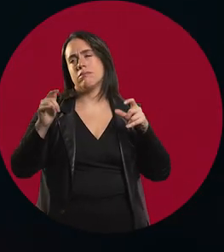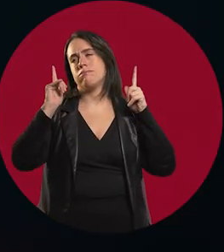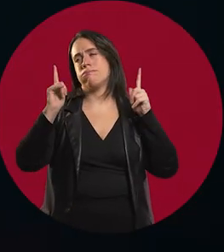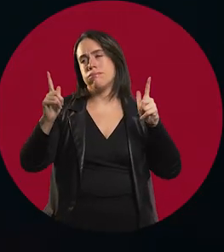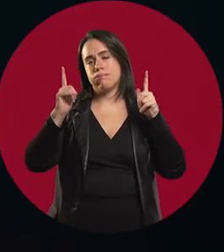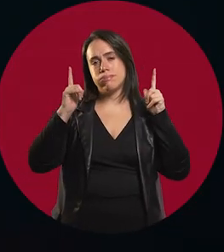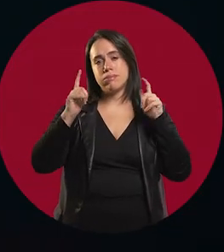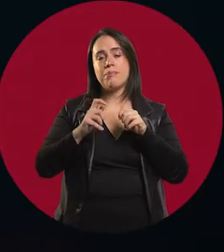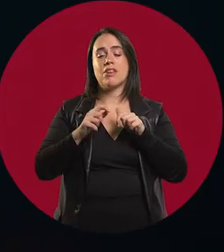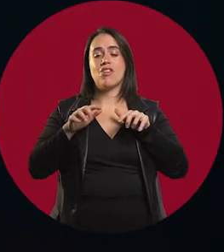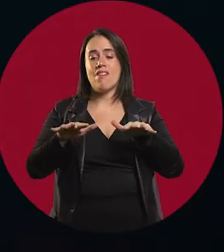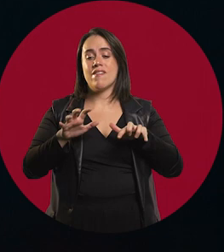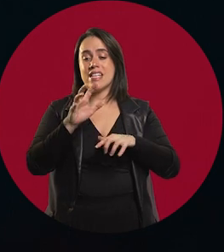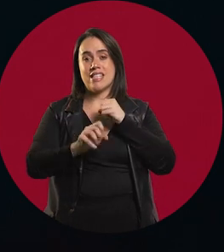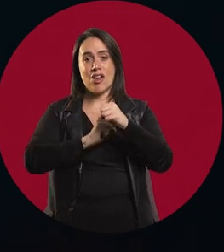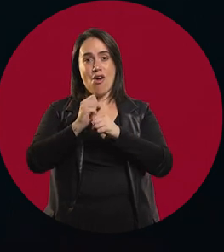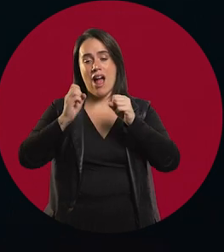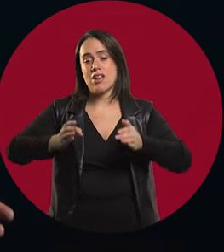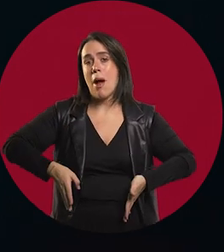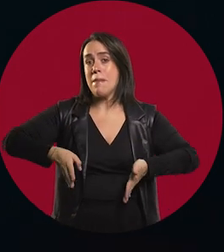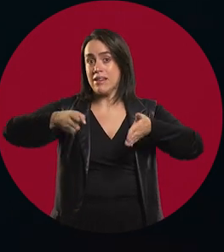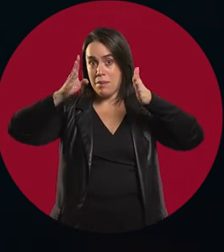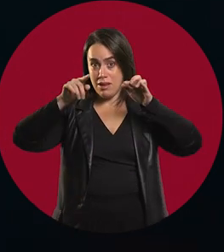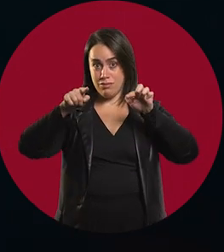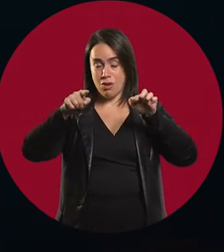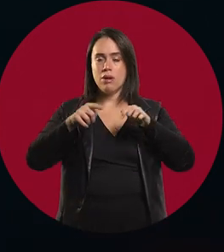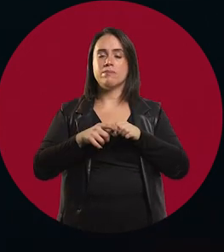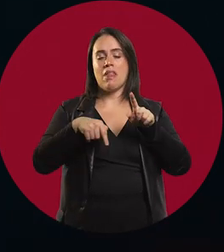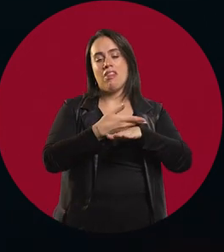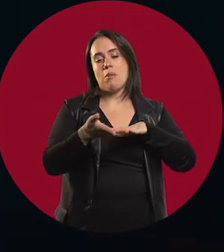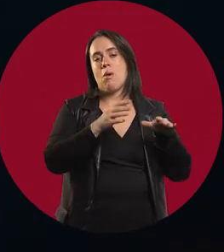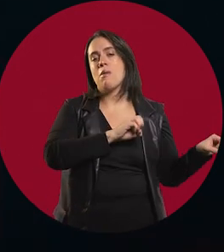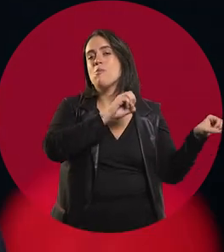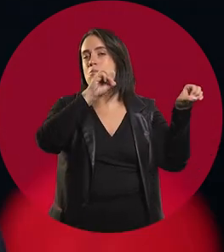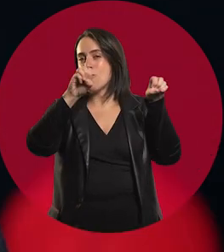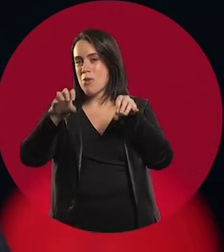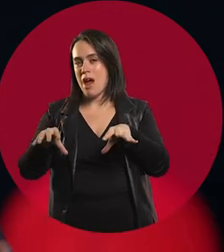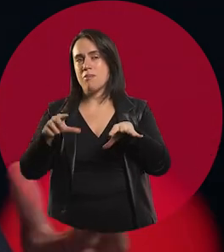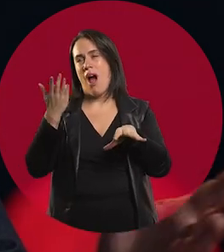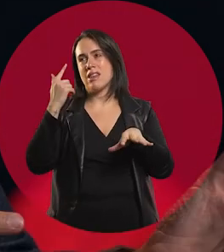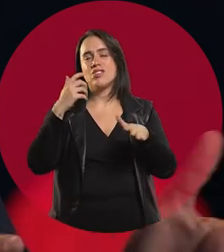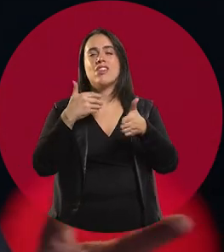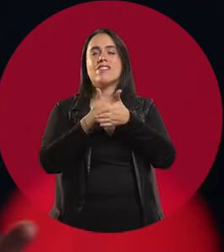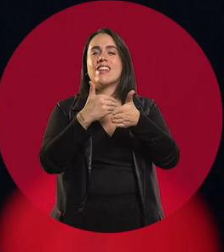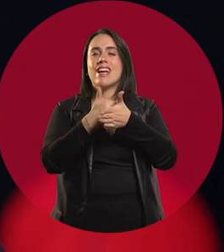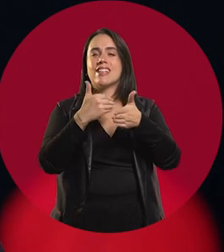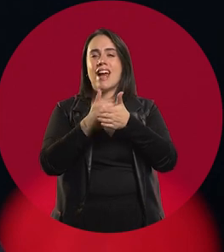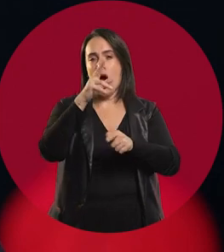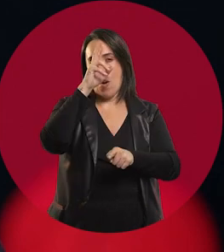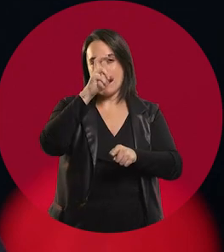After living in an apartment for five years, we moved to the suburbs. I went from living near the Hospital de Clínicas